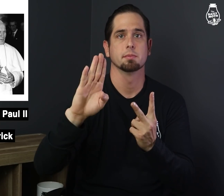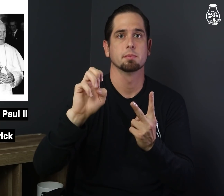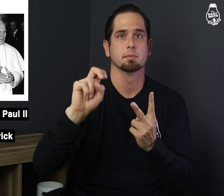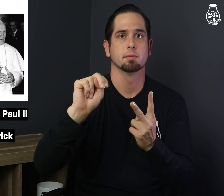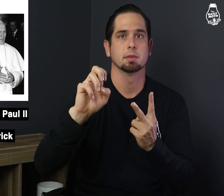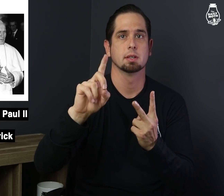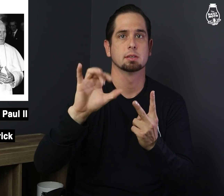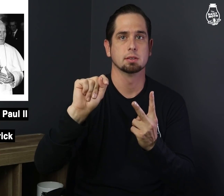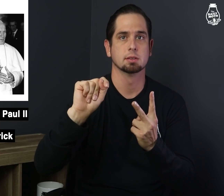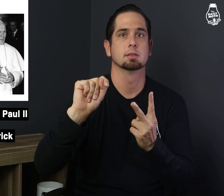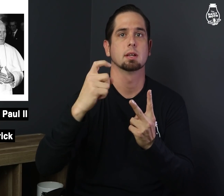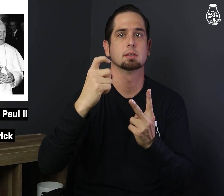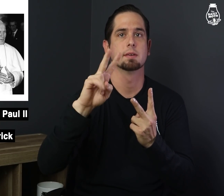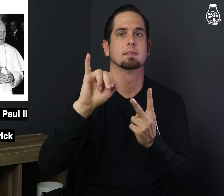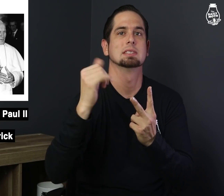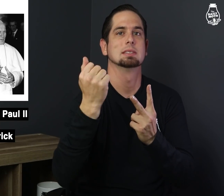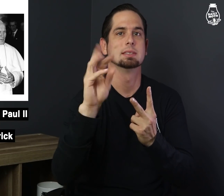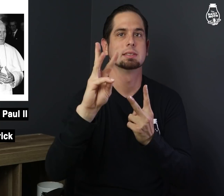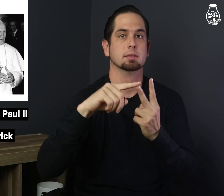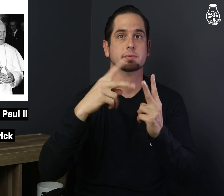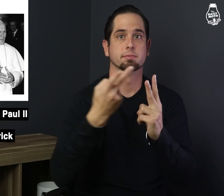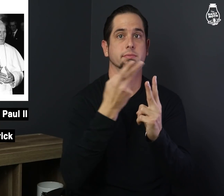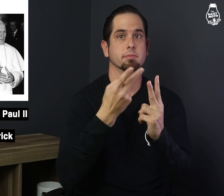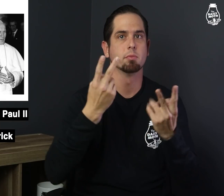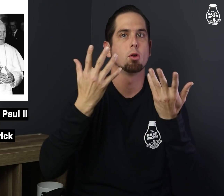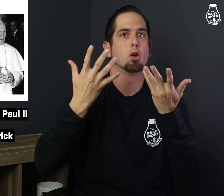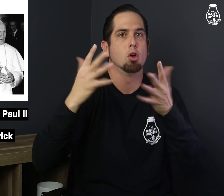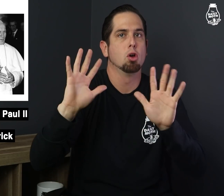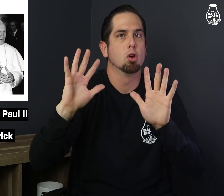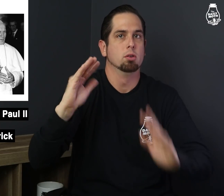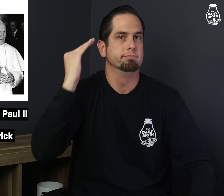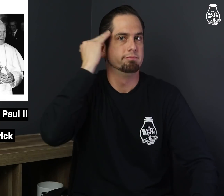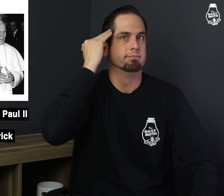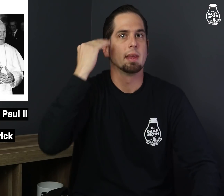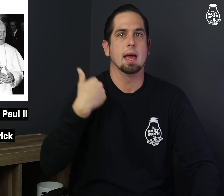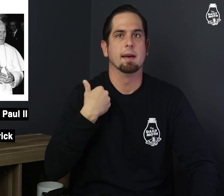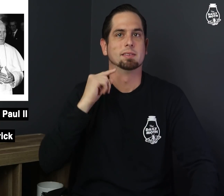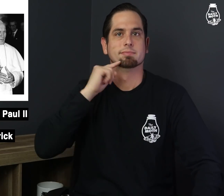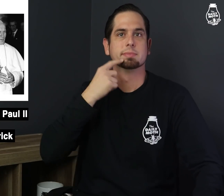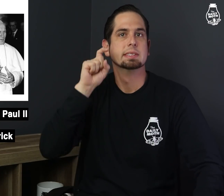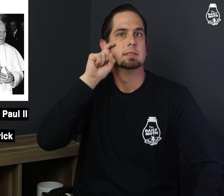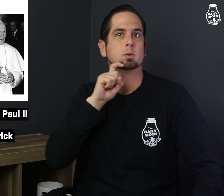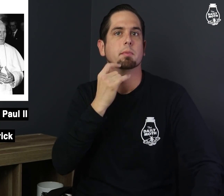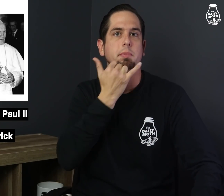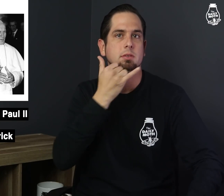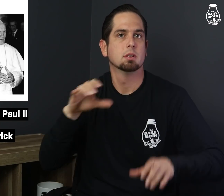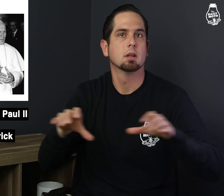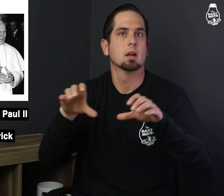Benedict XVI (16) knew that there were sexual misconduct